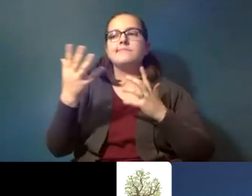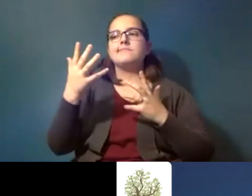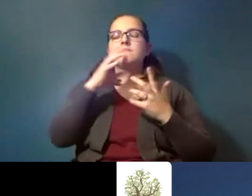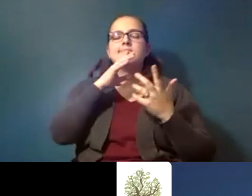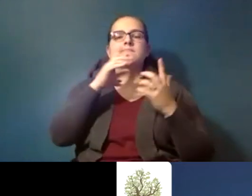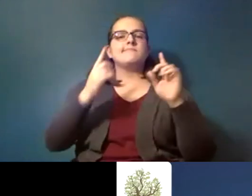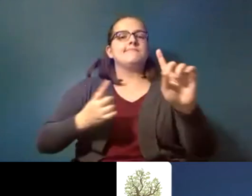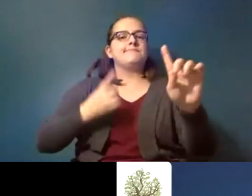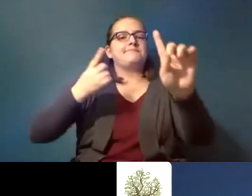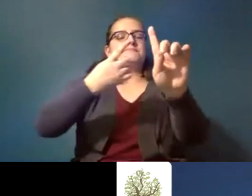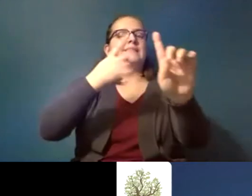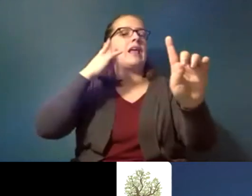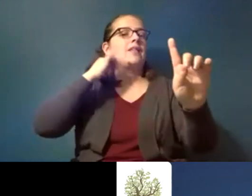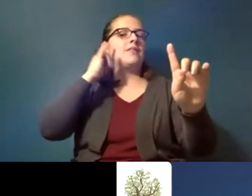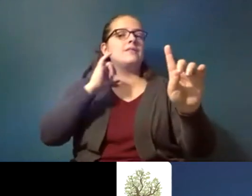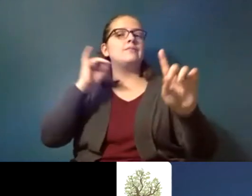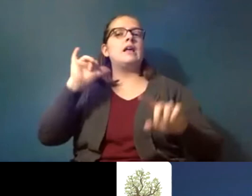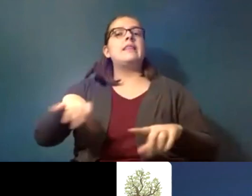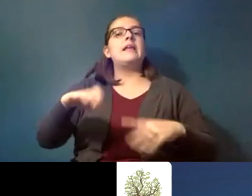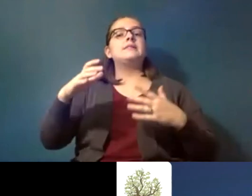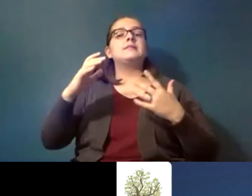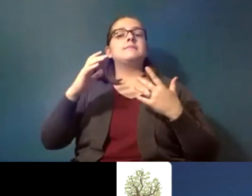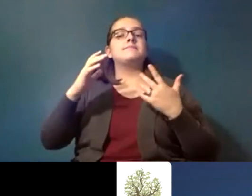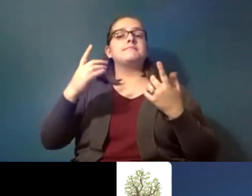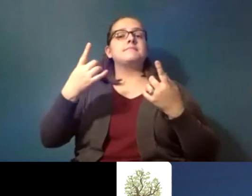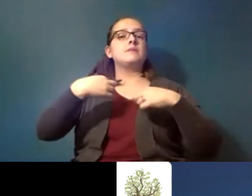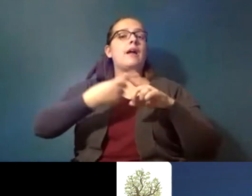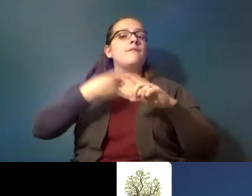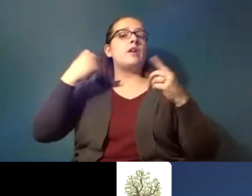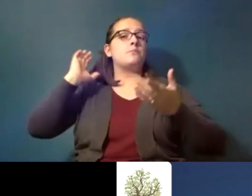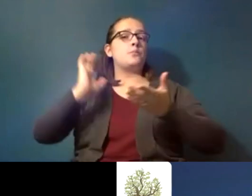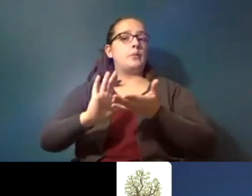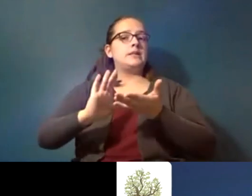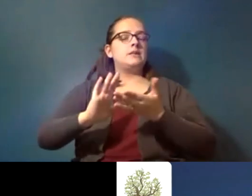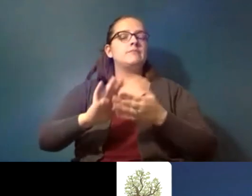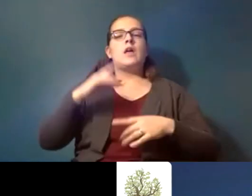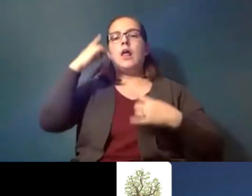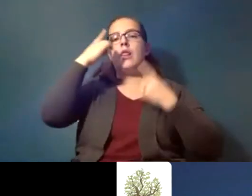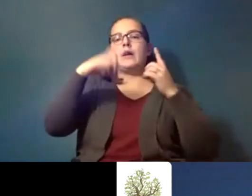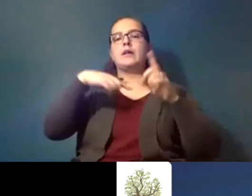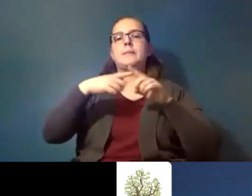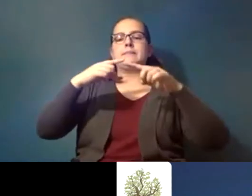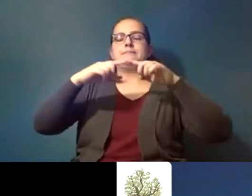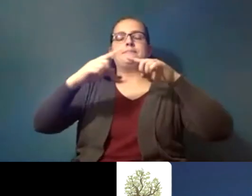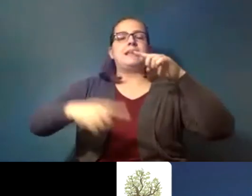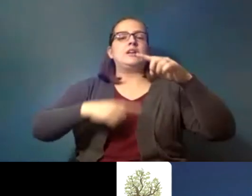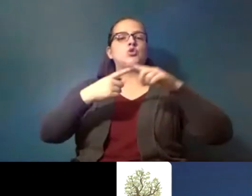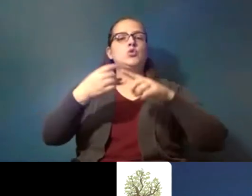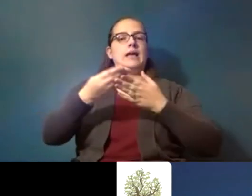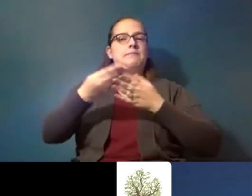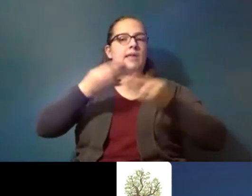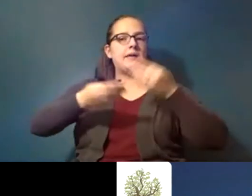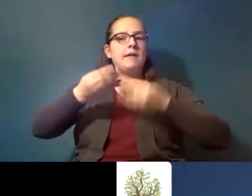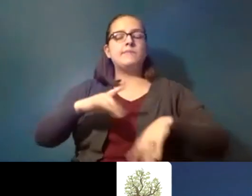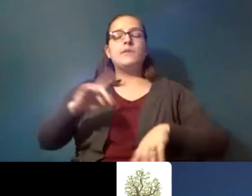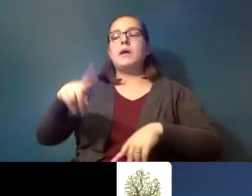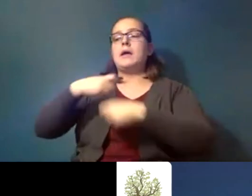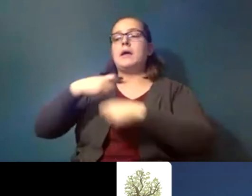california is source reduction and thinking about a circular economy where producers are responsible